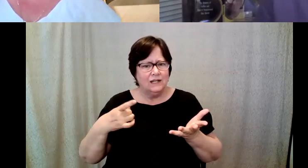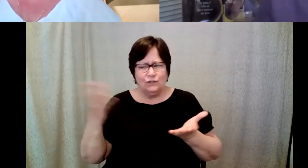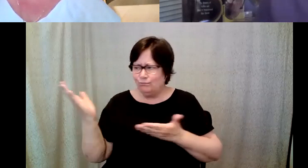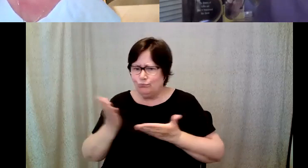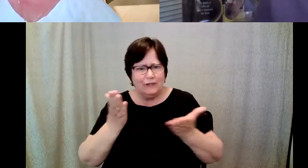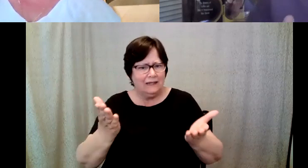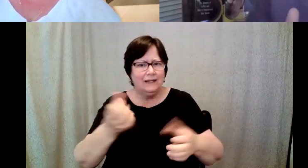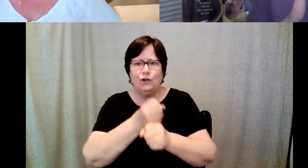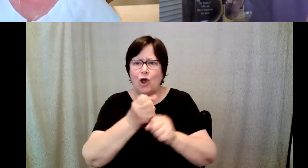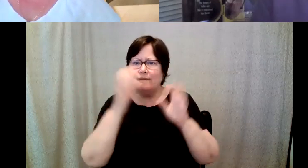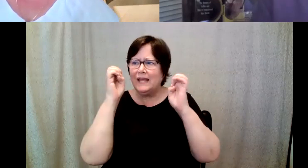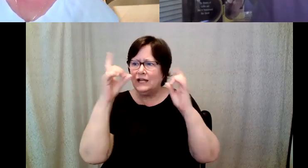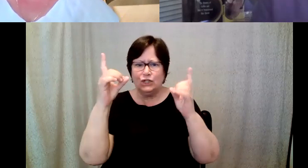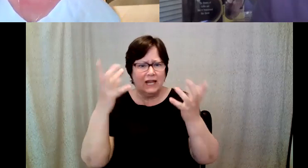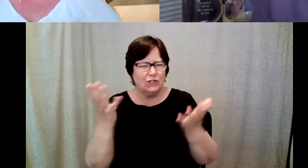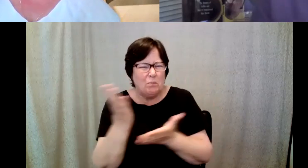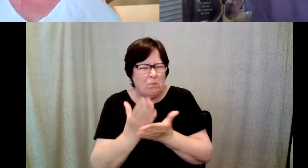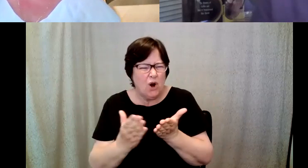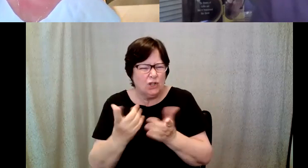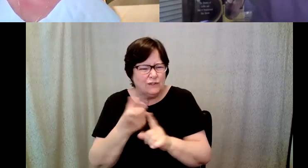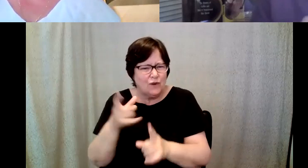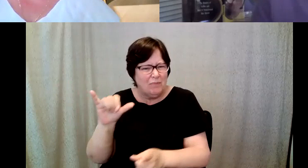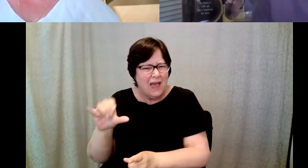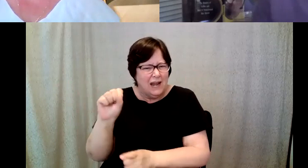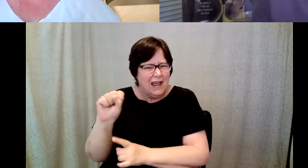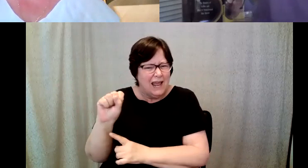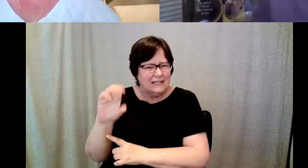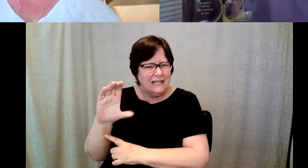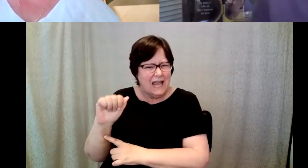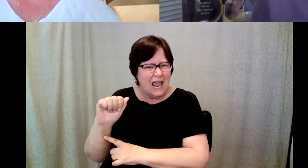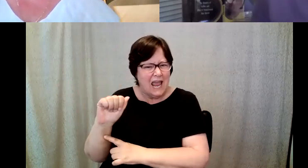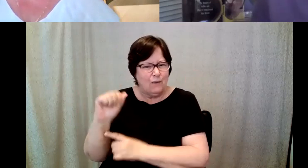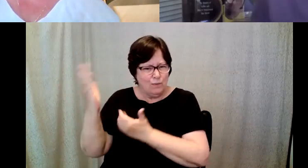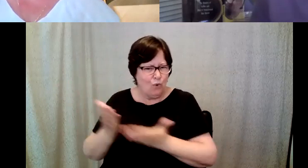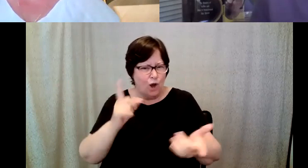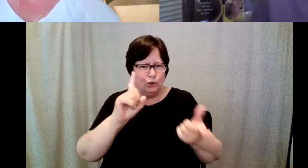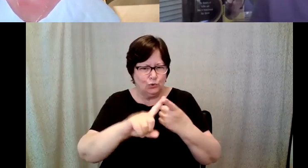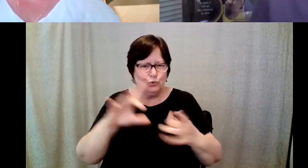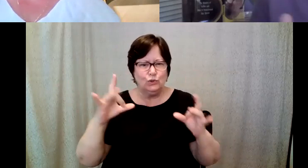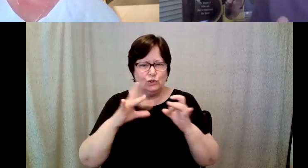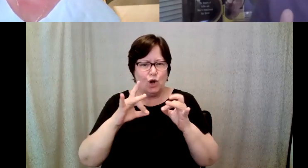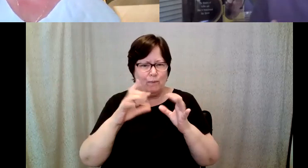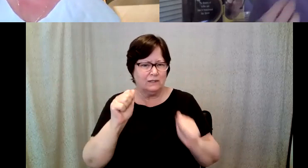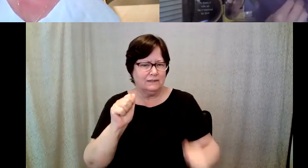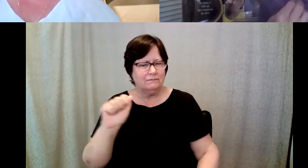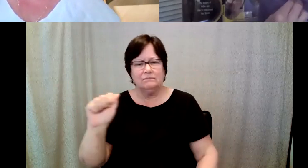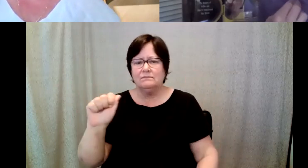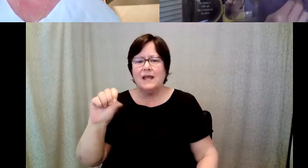D. Major Cohen: elements from the SCA into Starbucks Asia and and I know, without a doubt